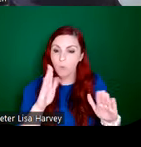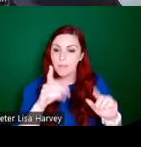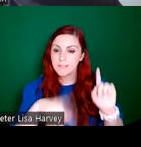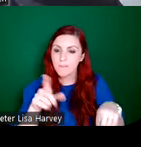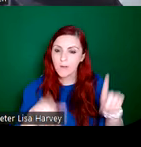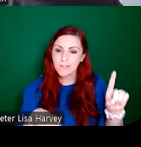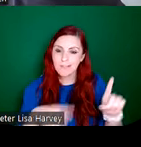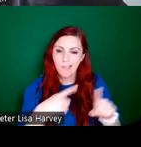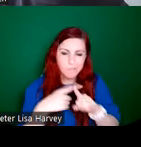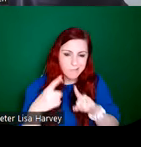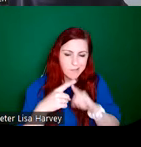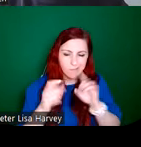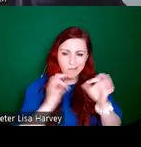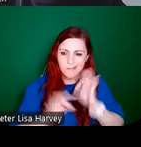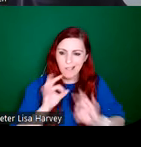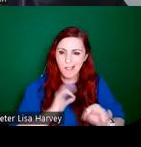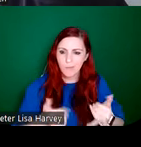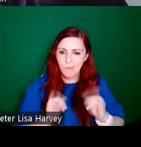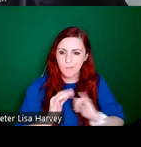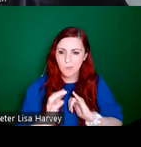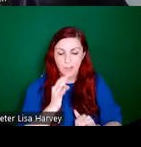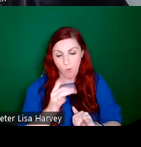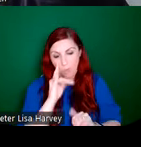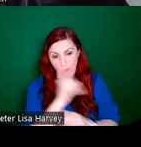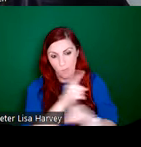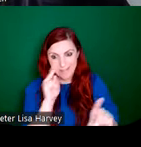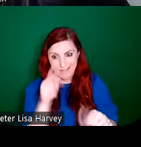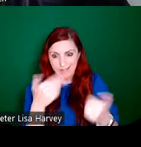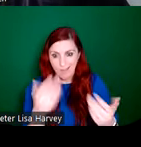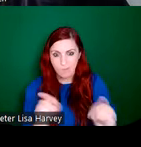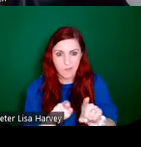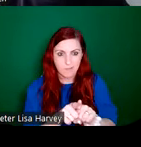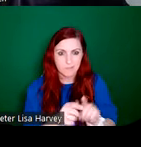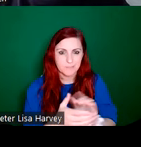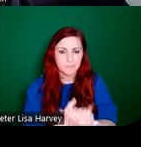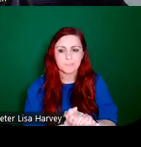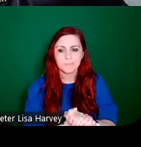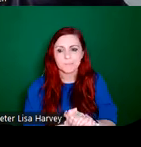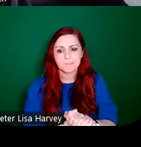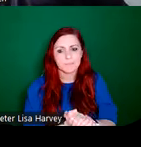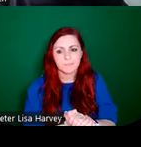output, which hopefully you're all getting a sense of at this stage. Next up is